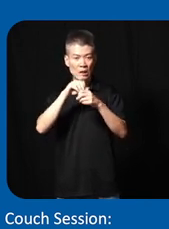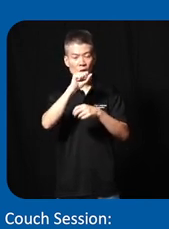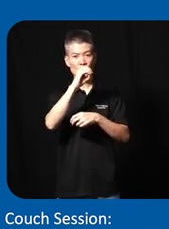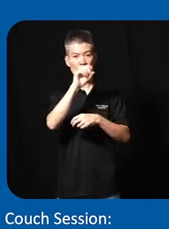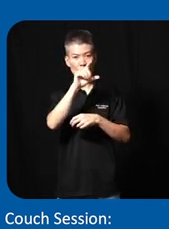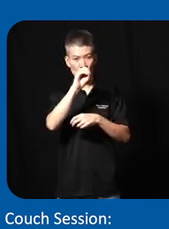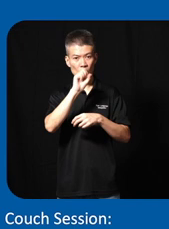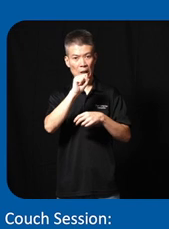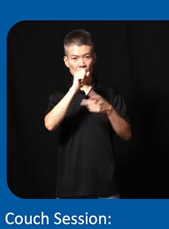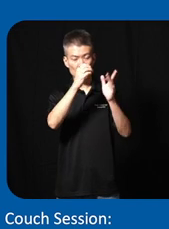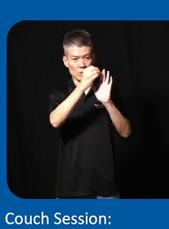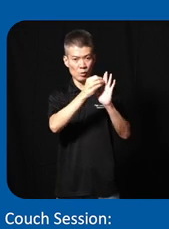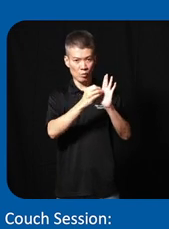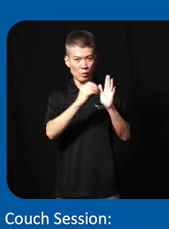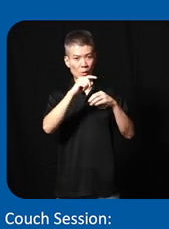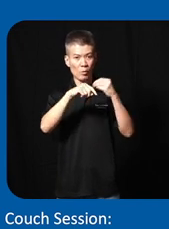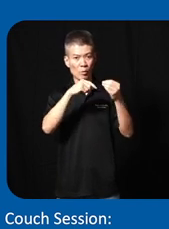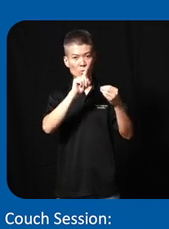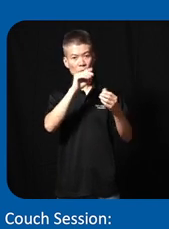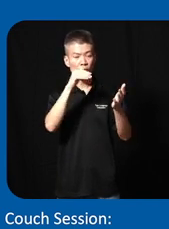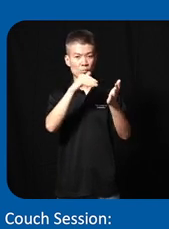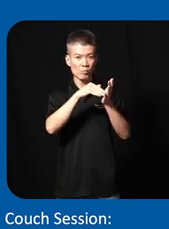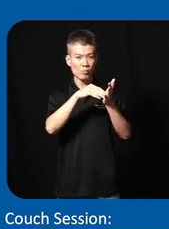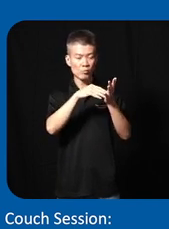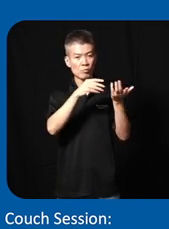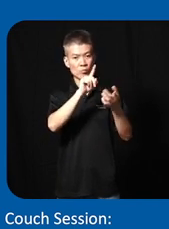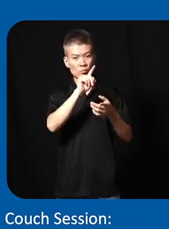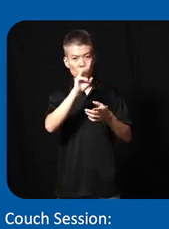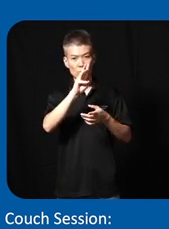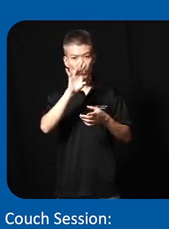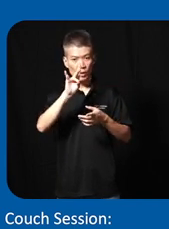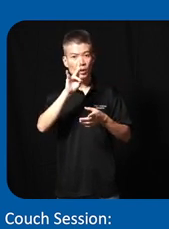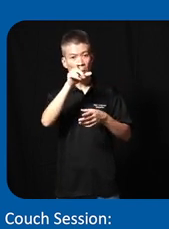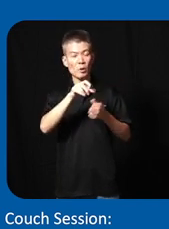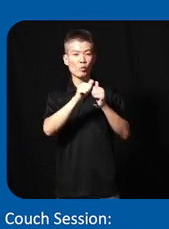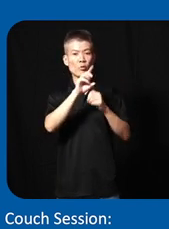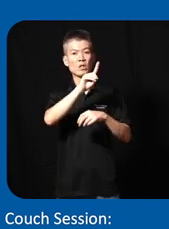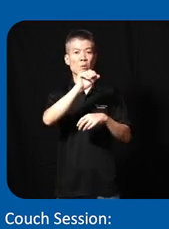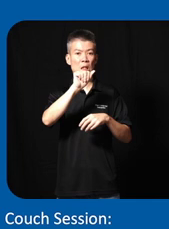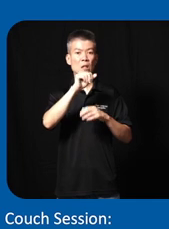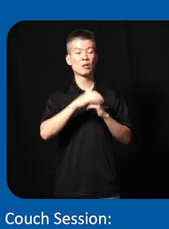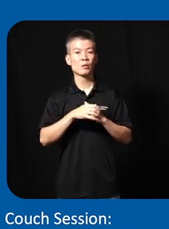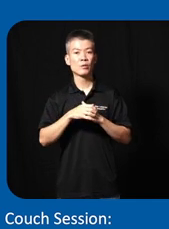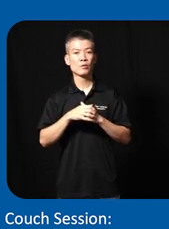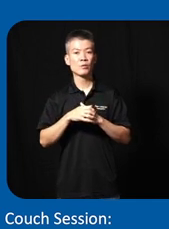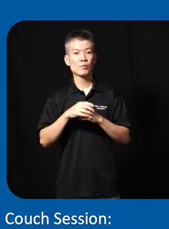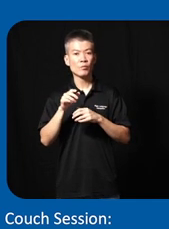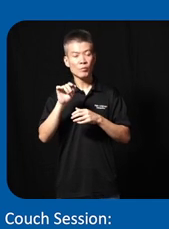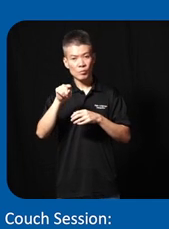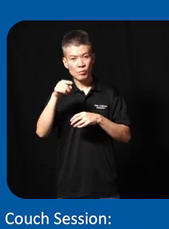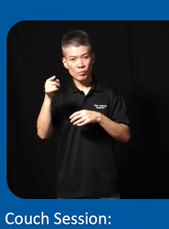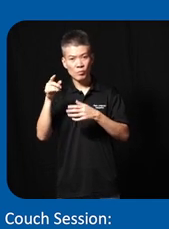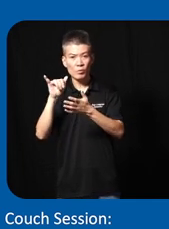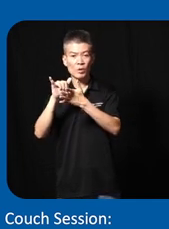able to document uh around 1,167 person with disability and then in Baner masin